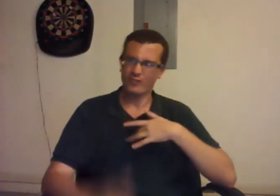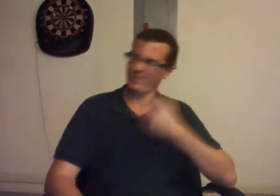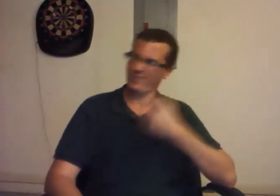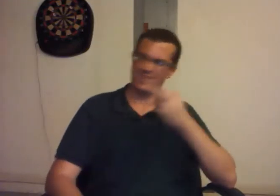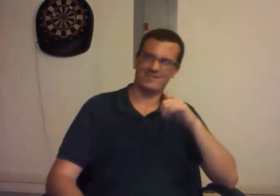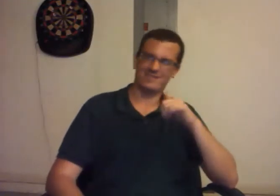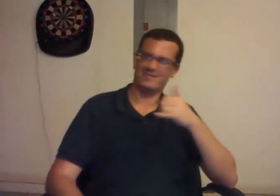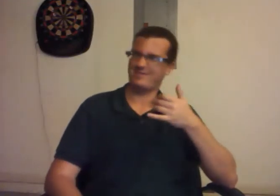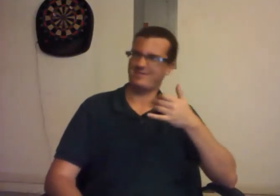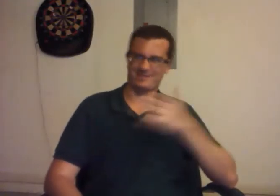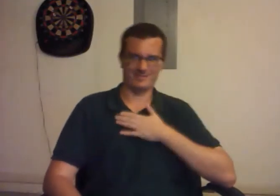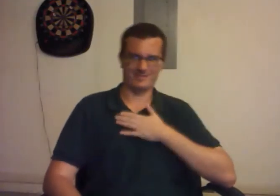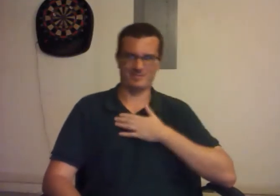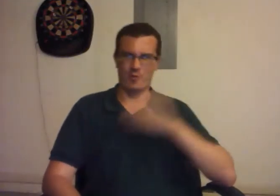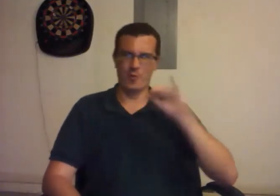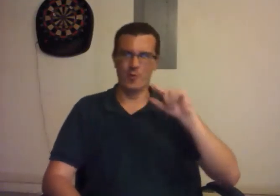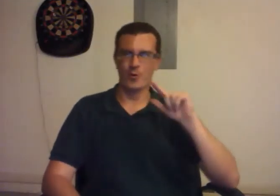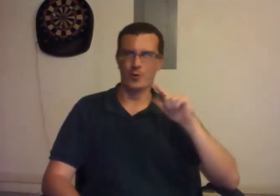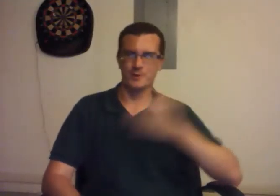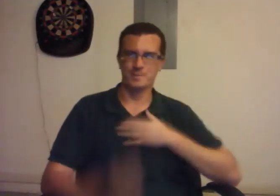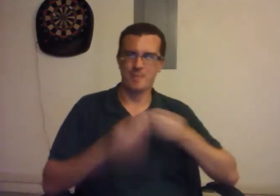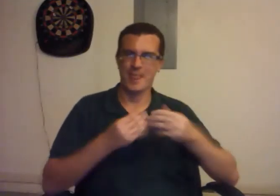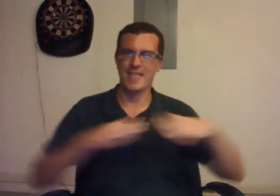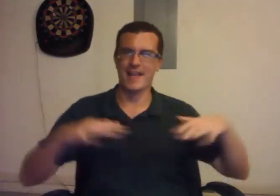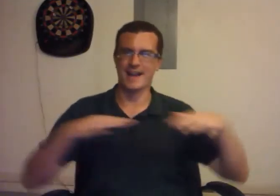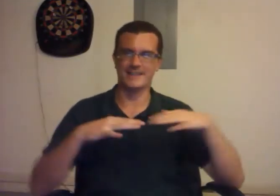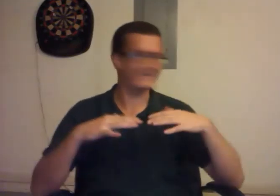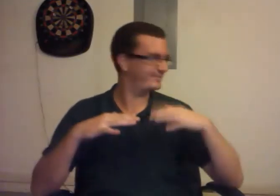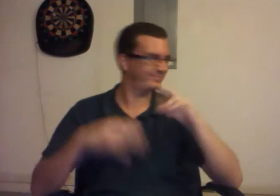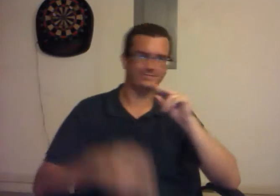"It's our oil, isn't it?". "It's our land". "No".